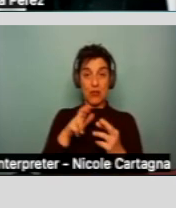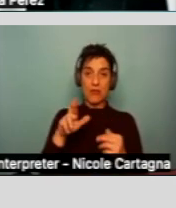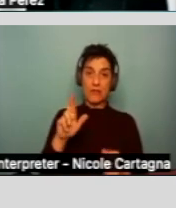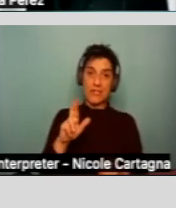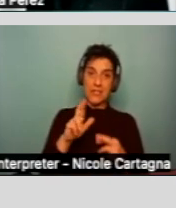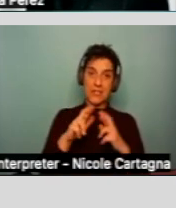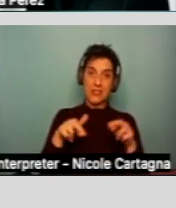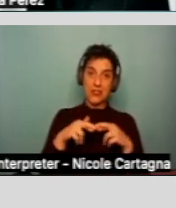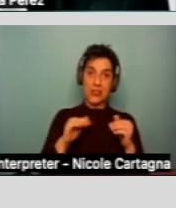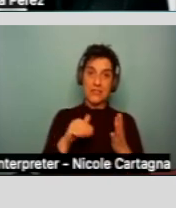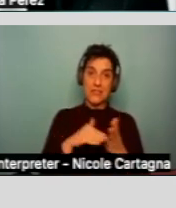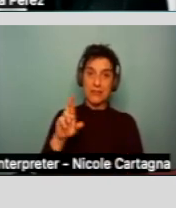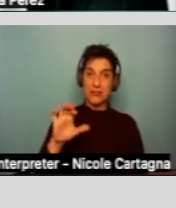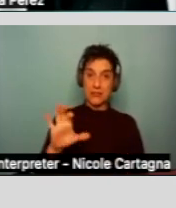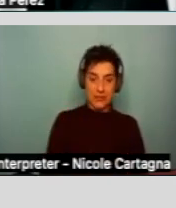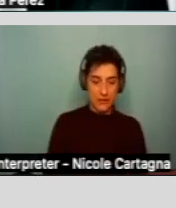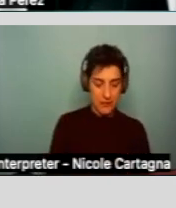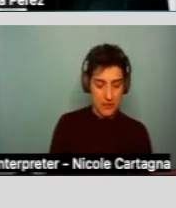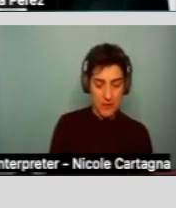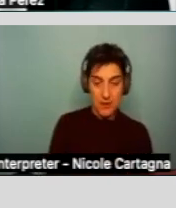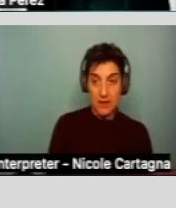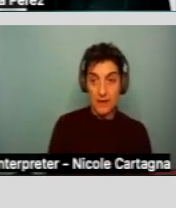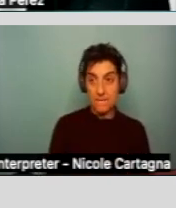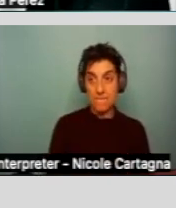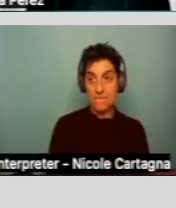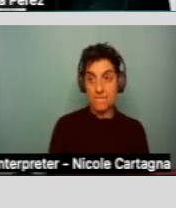Next slide, please.